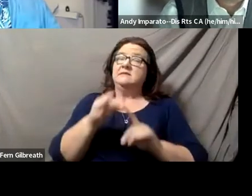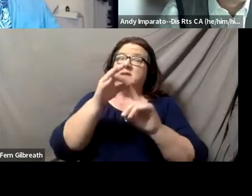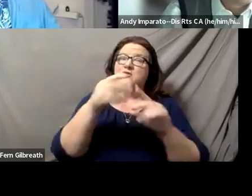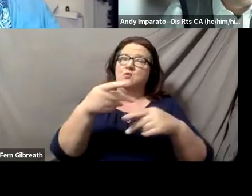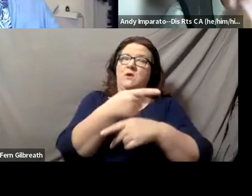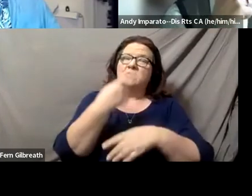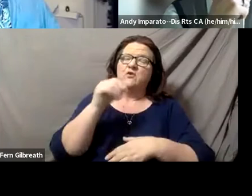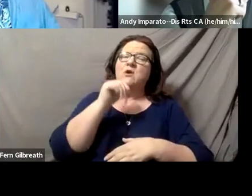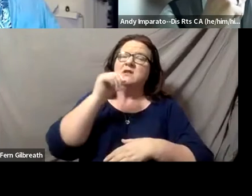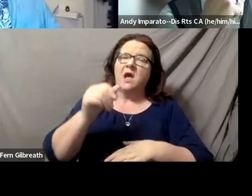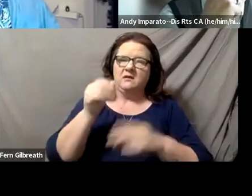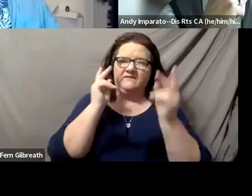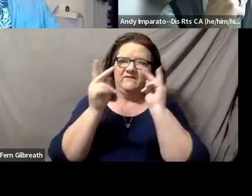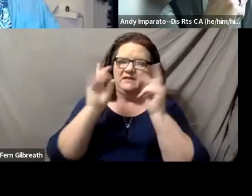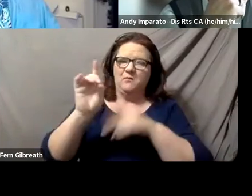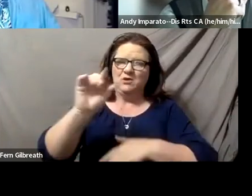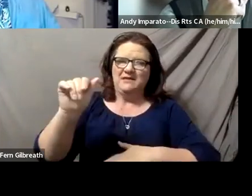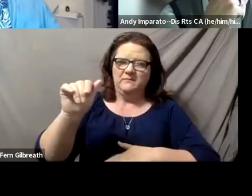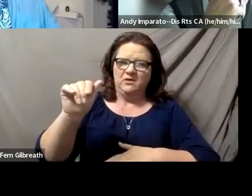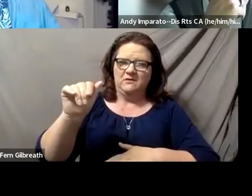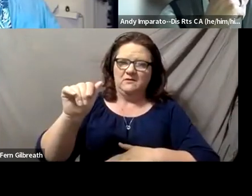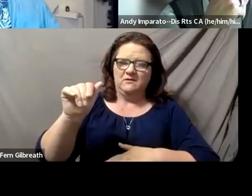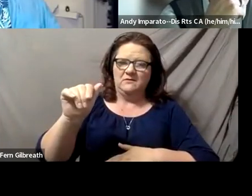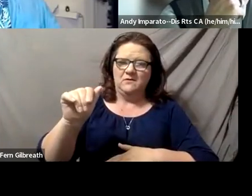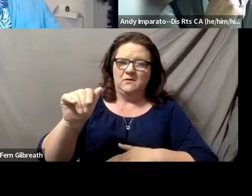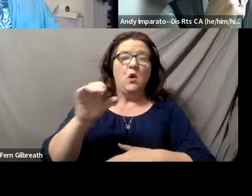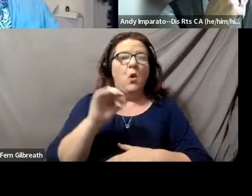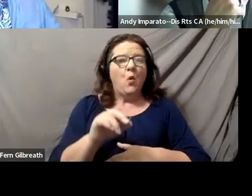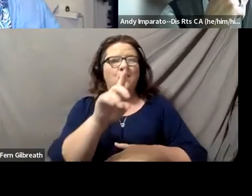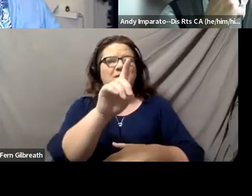disabilities that are acquired later in life.